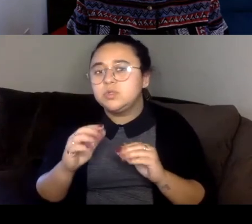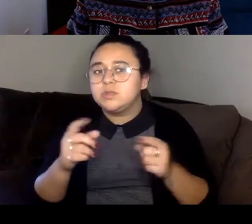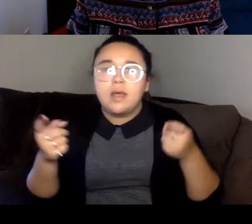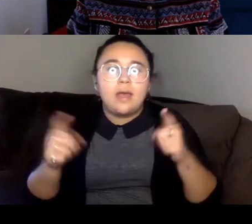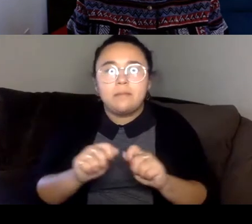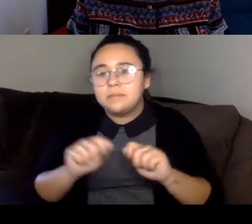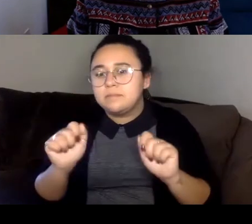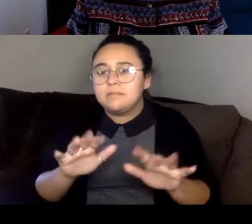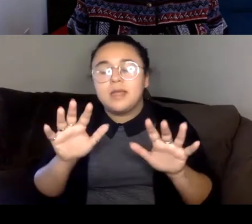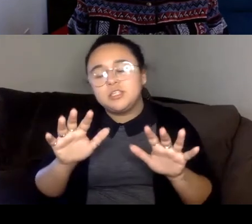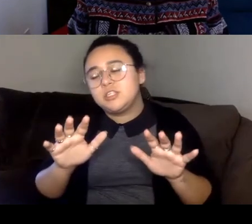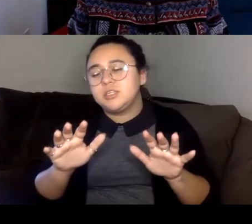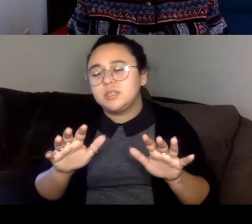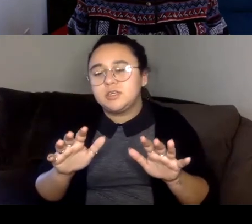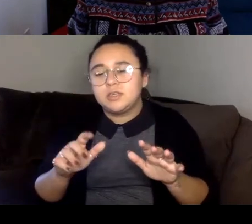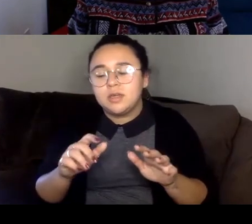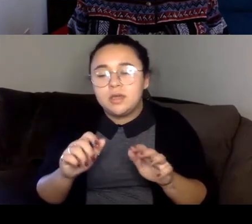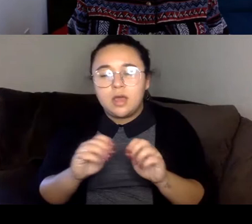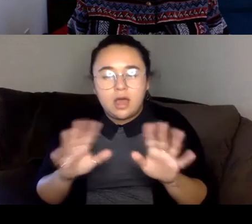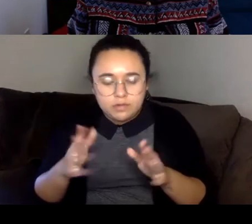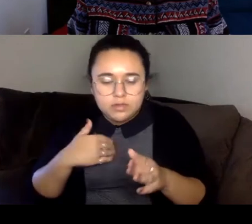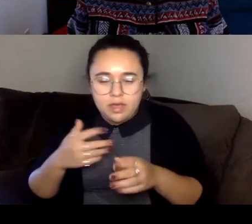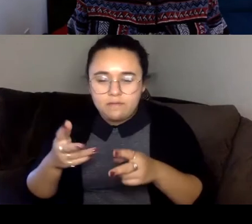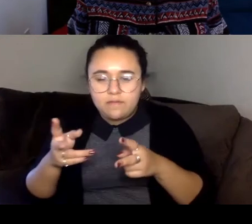where the blocks would go, and exactly what the whitespace would look like, but for the